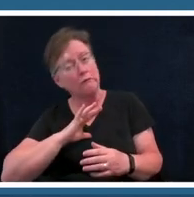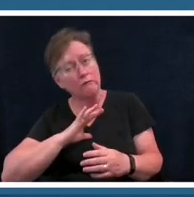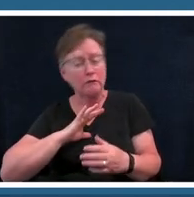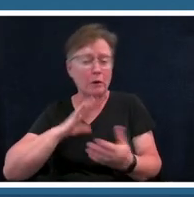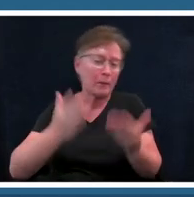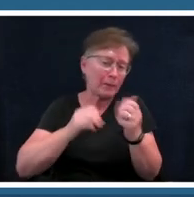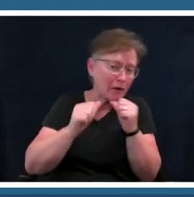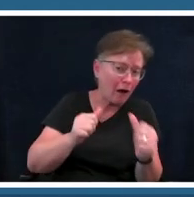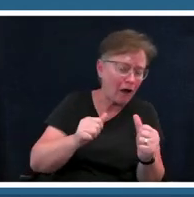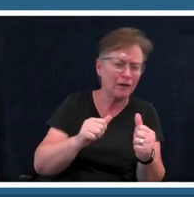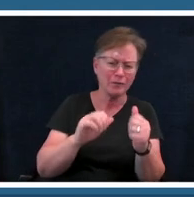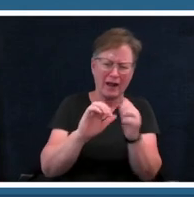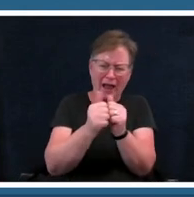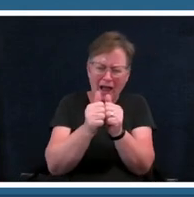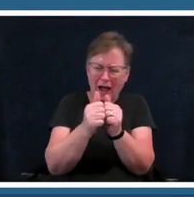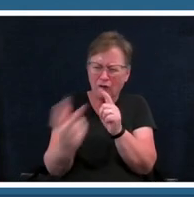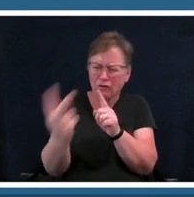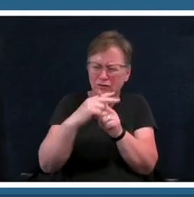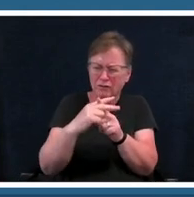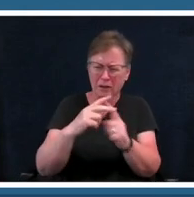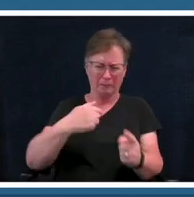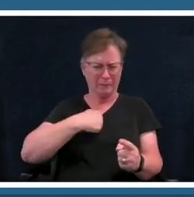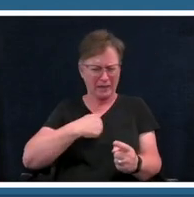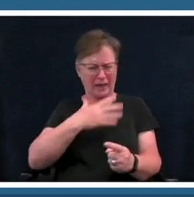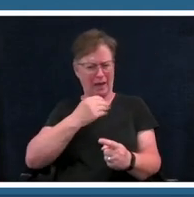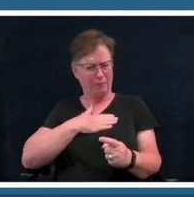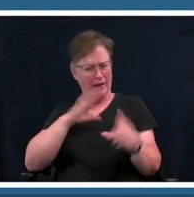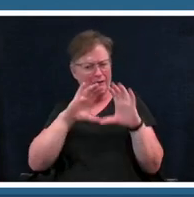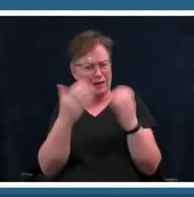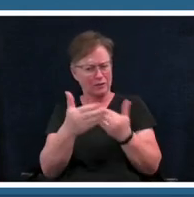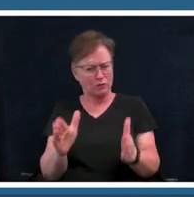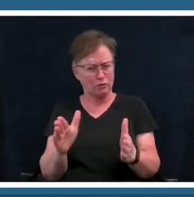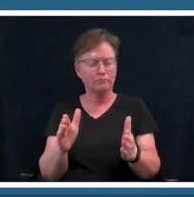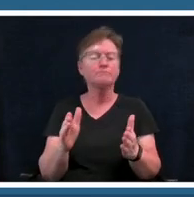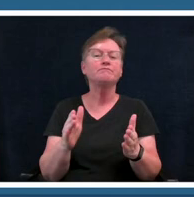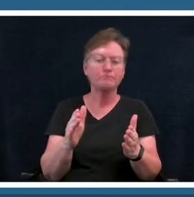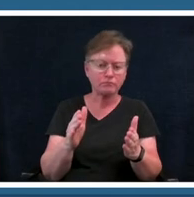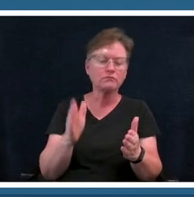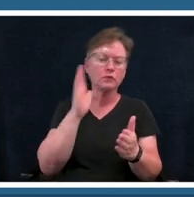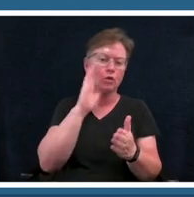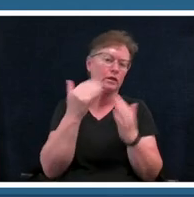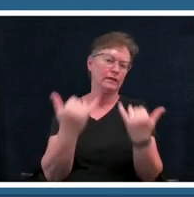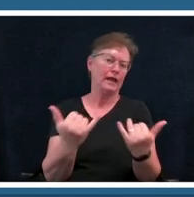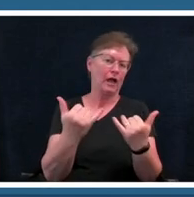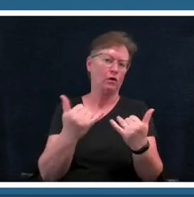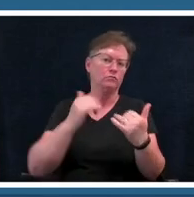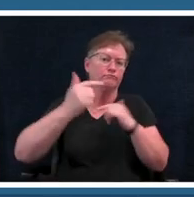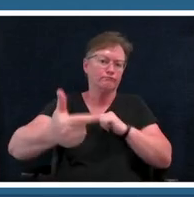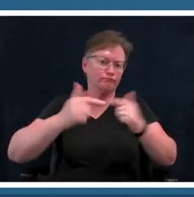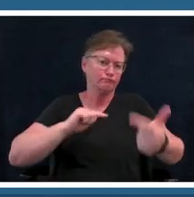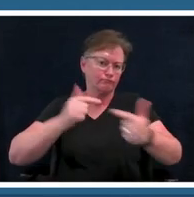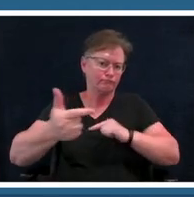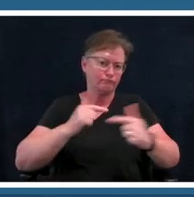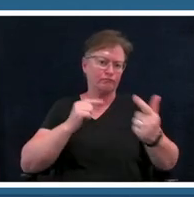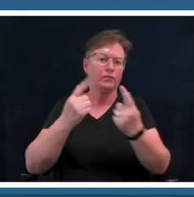classroom so i'm now going to walk us through a series of reflection questions and